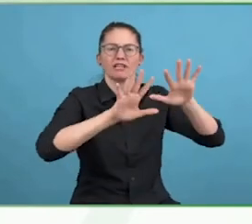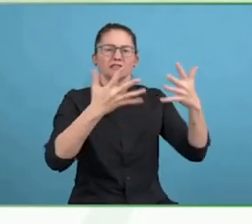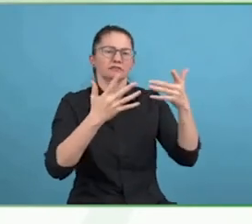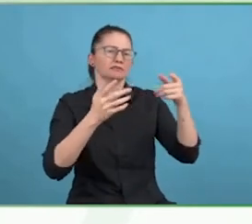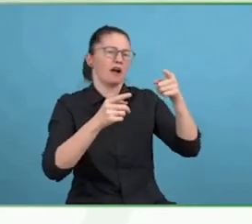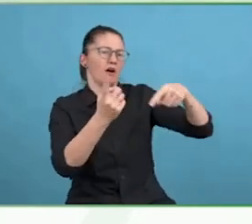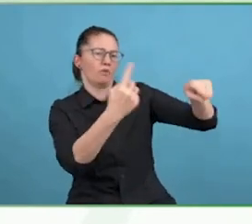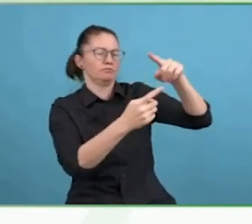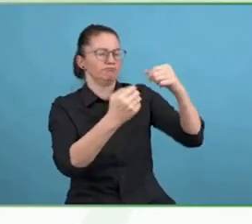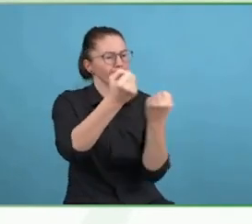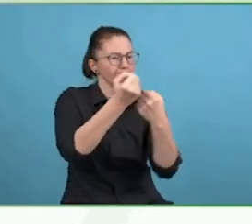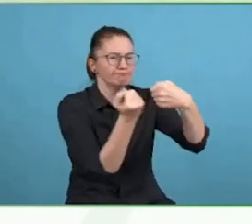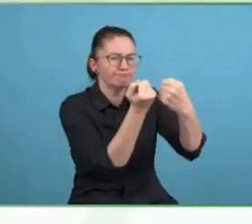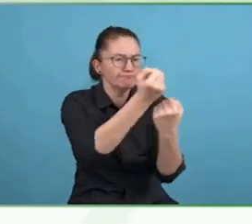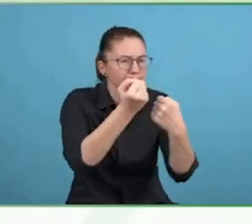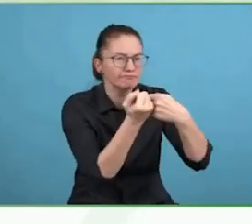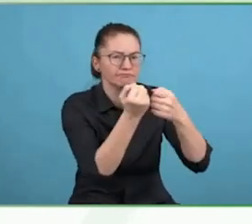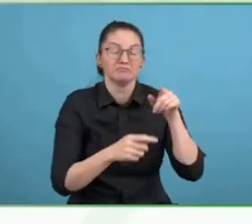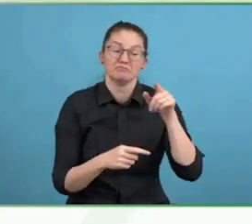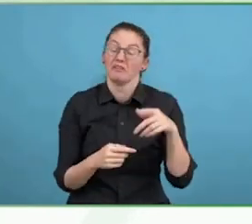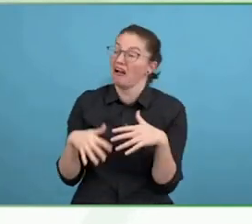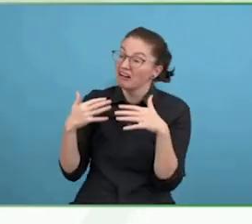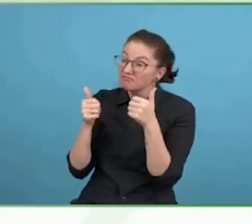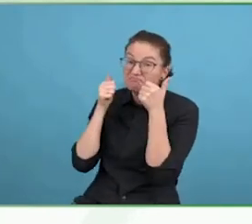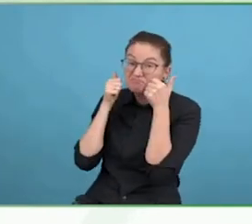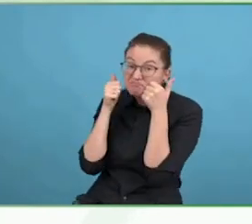But it was a difficult transition and sort of six or seven years